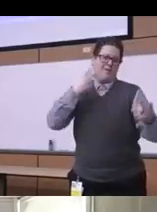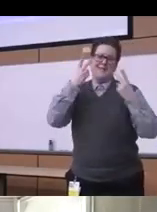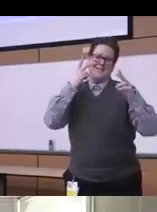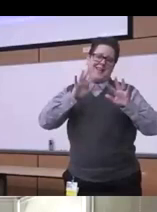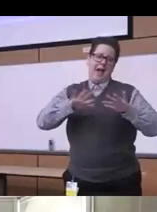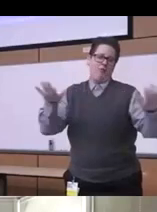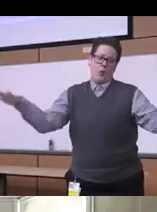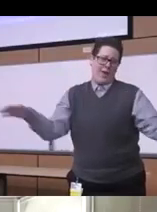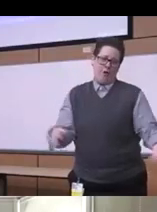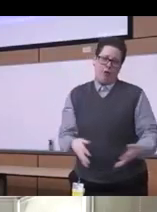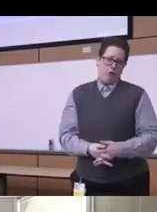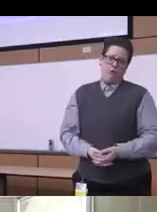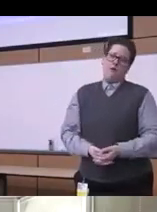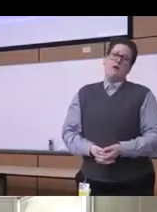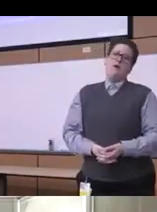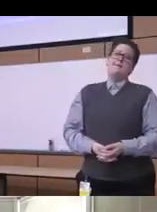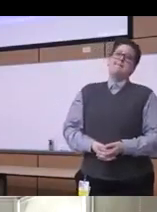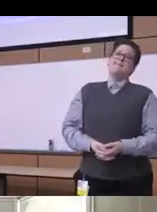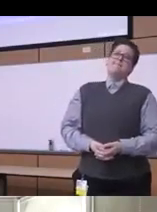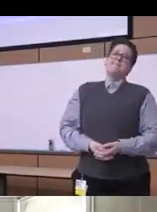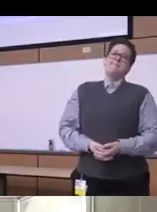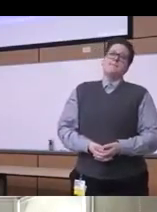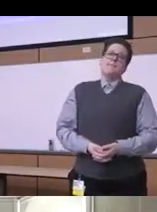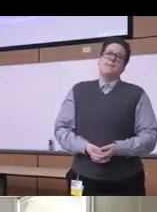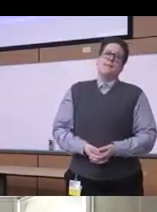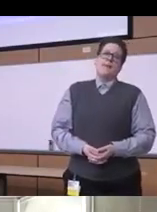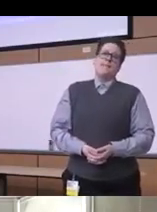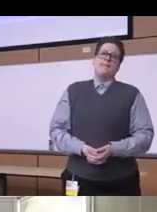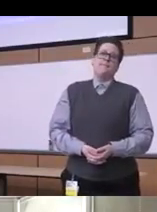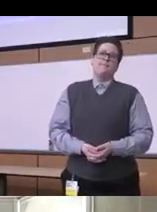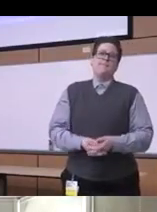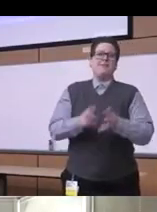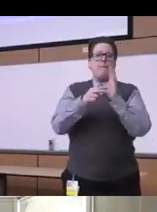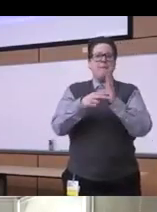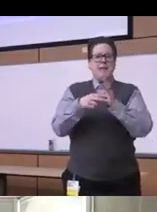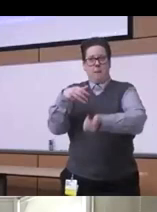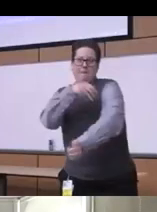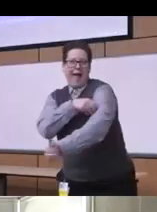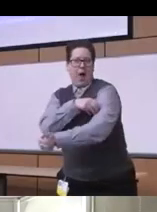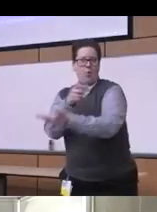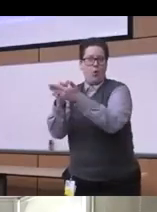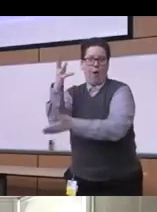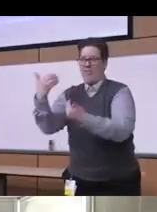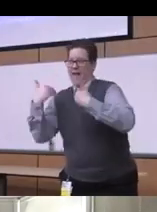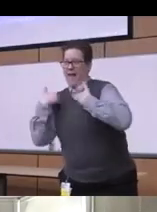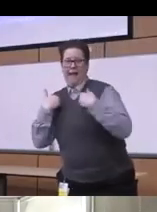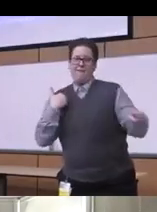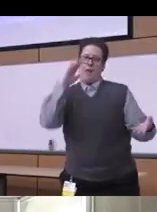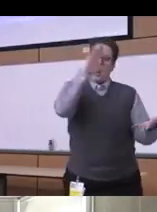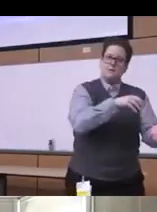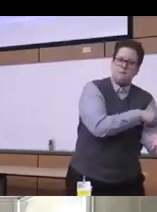you know at least to this power and wealth imbalance across many of the systems systems